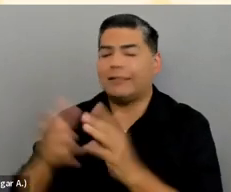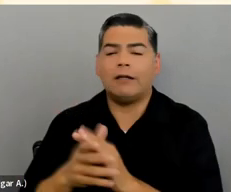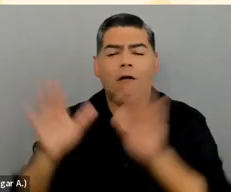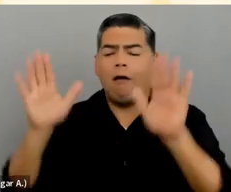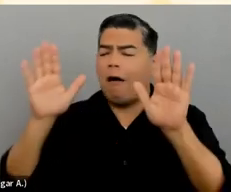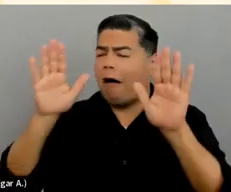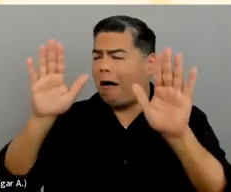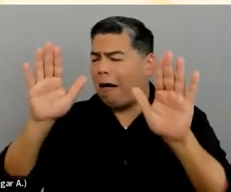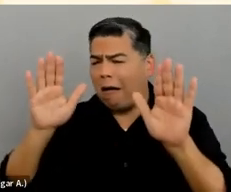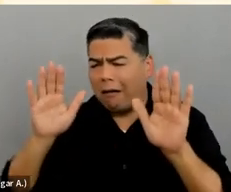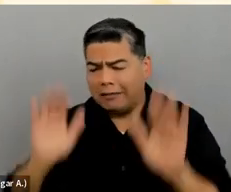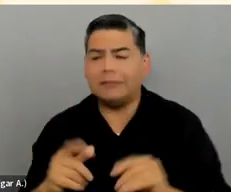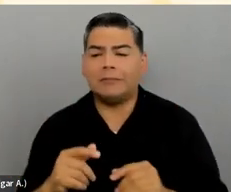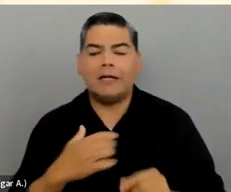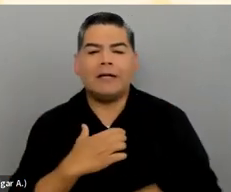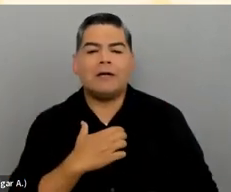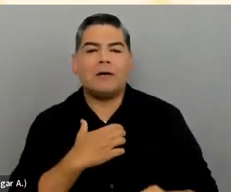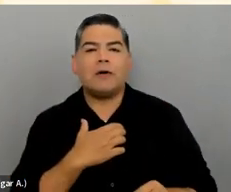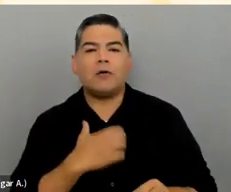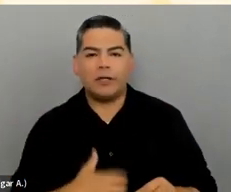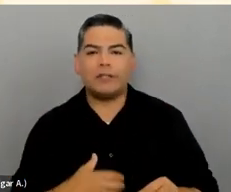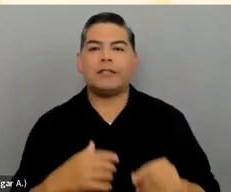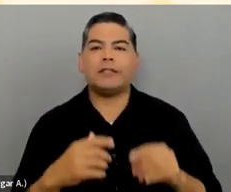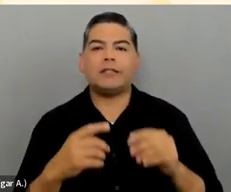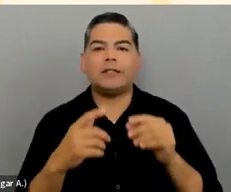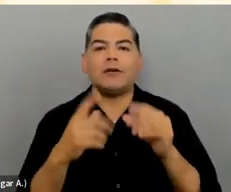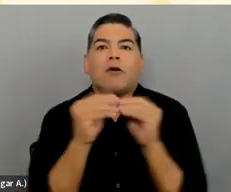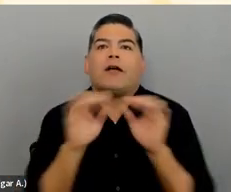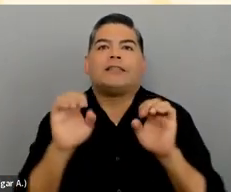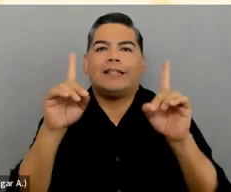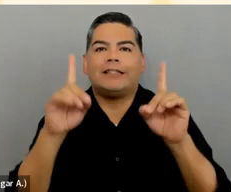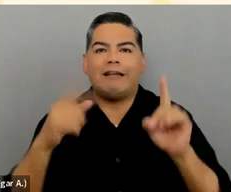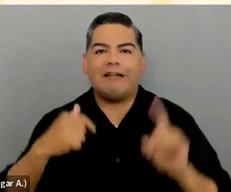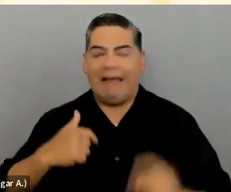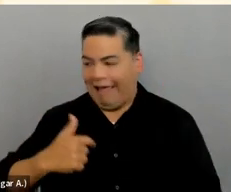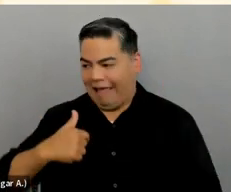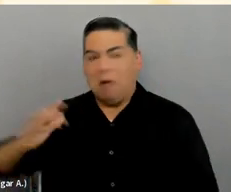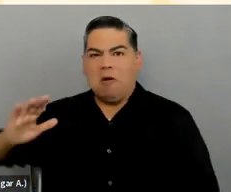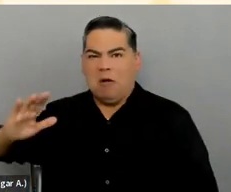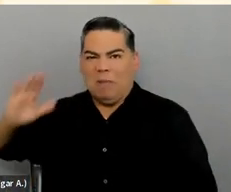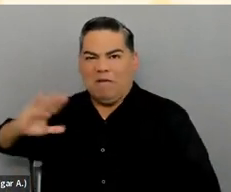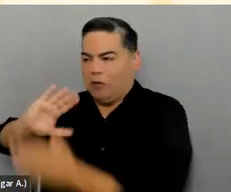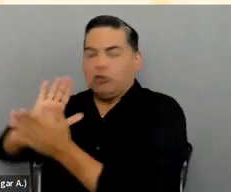I am wishing that the educators that I'd had when I was in school had followed approaches like this.